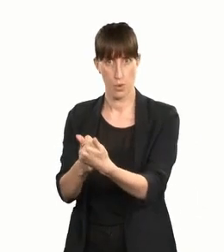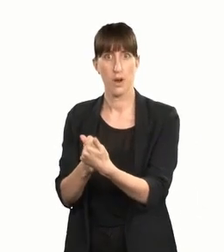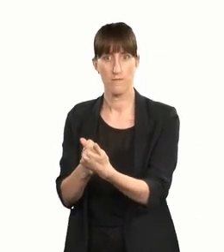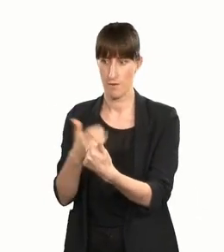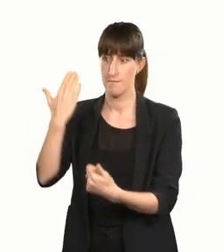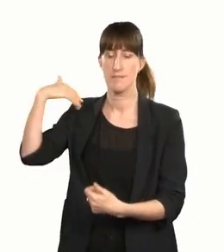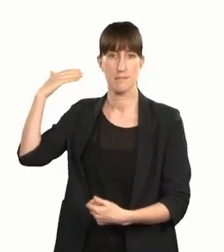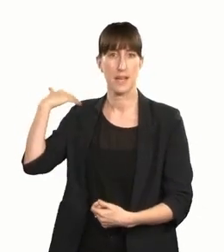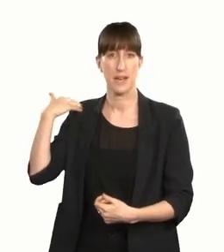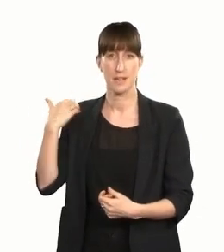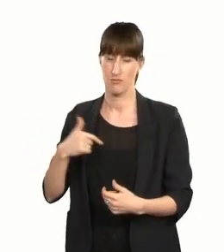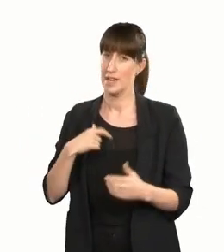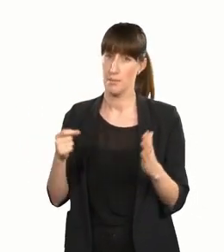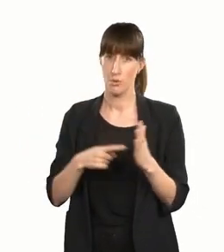at Toi Aotearoa Creative New Zealand.